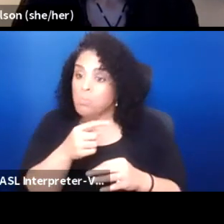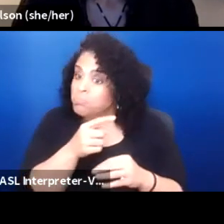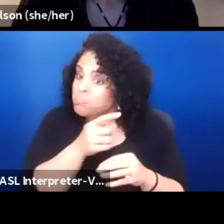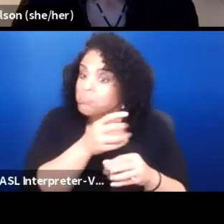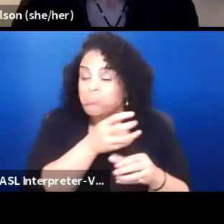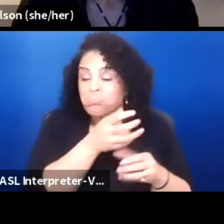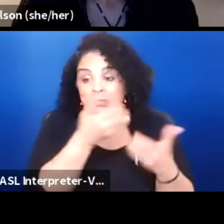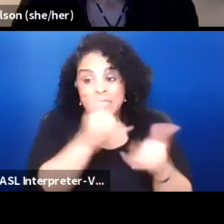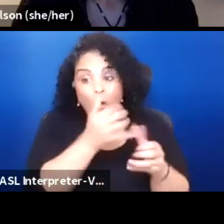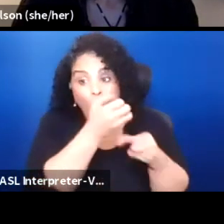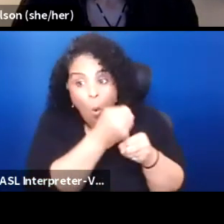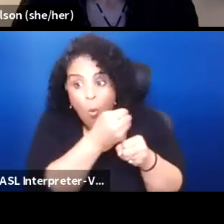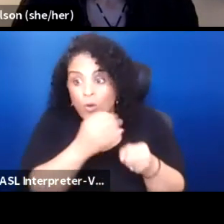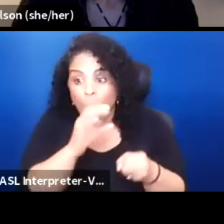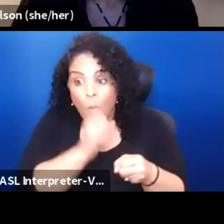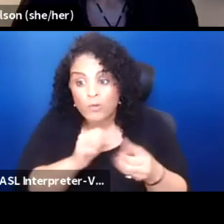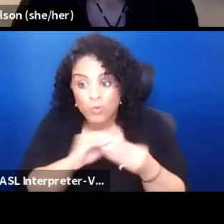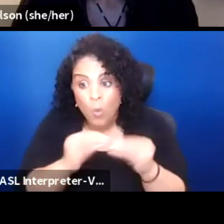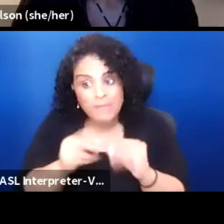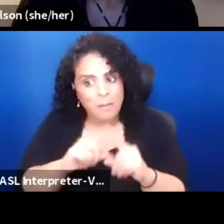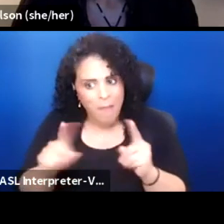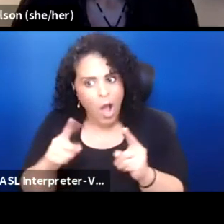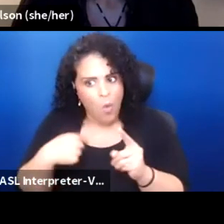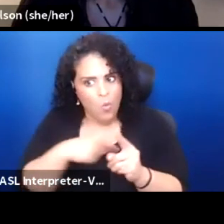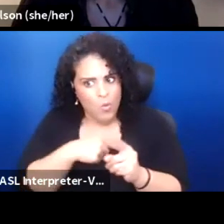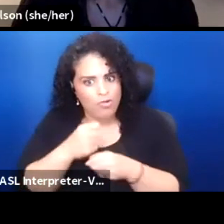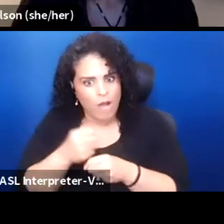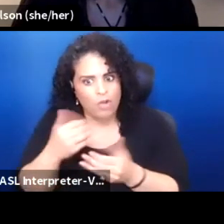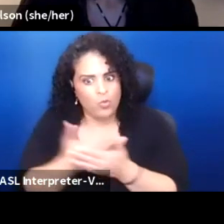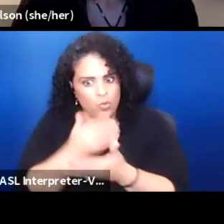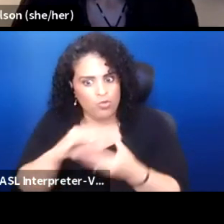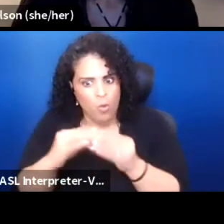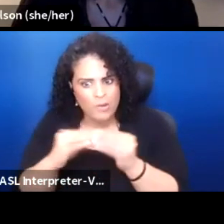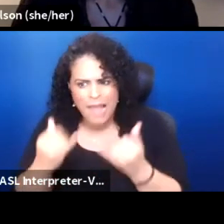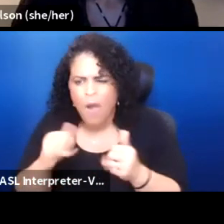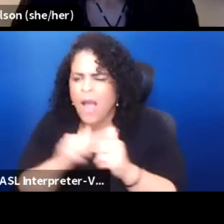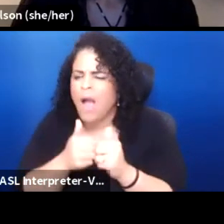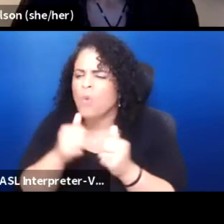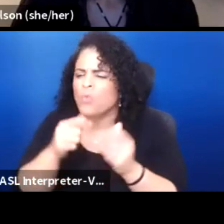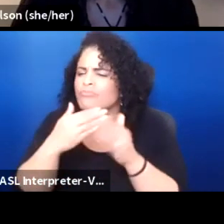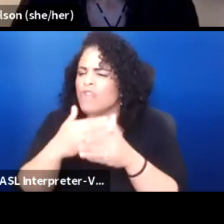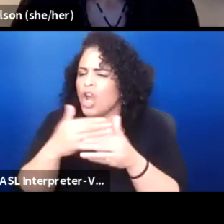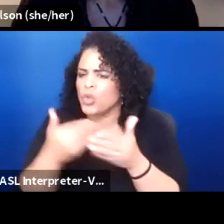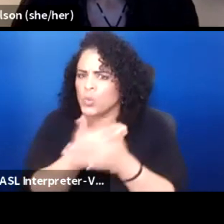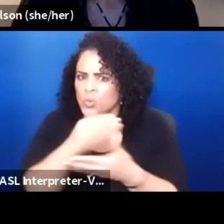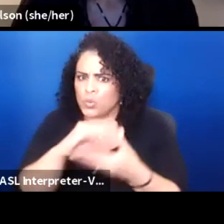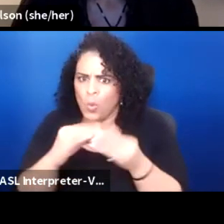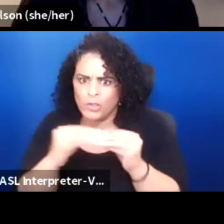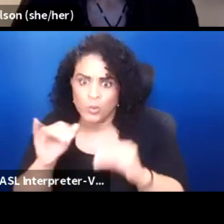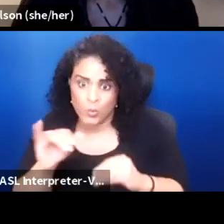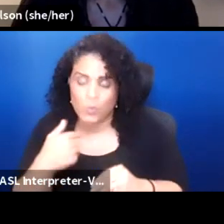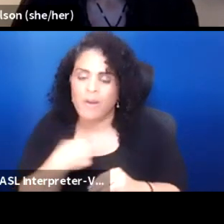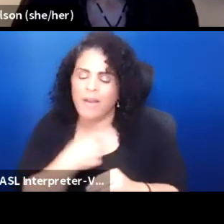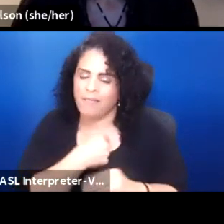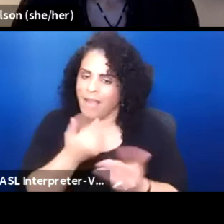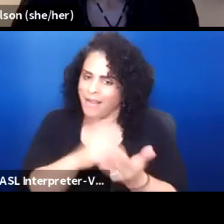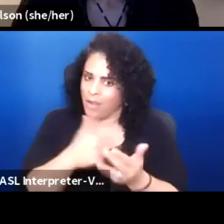but we also recognize we're creating new stories right now. So how do we share those new stories too? And again, we have to have, in my opinion,